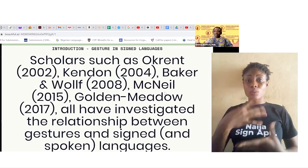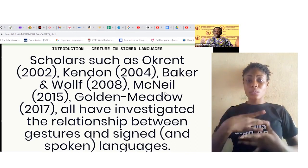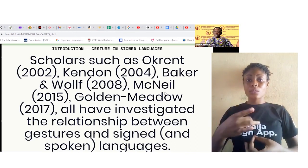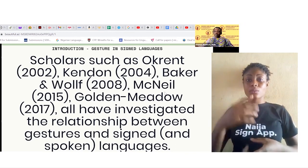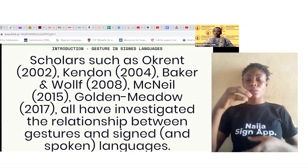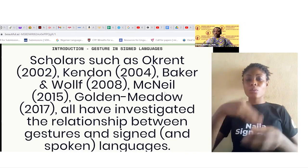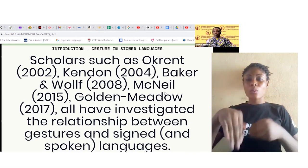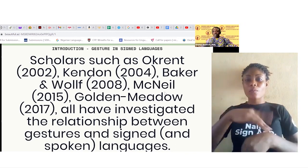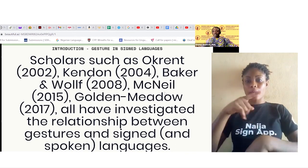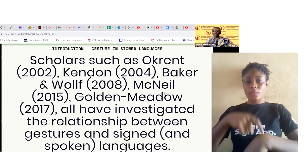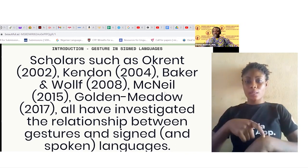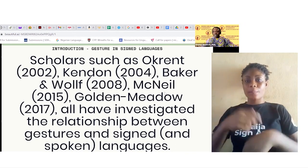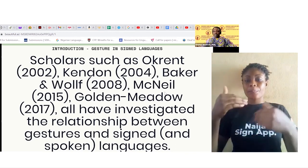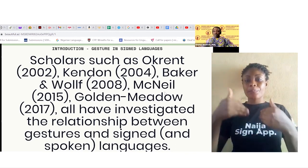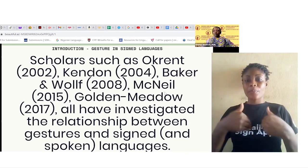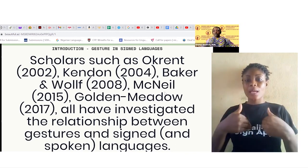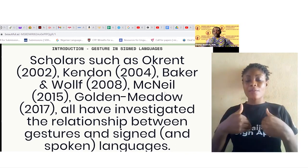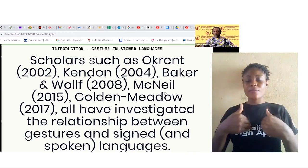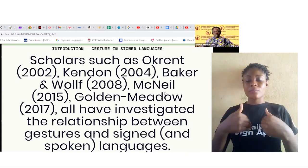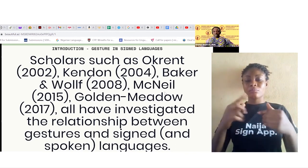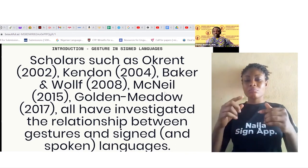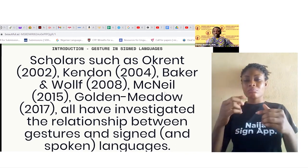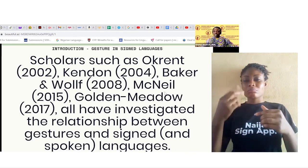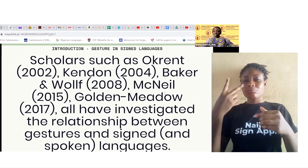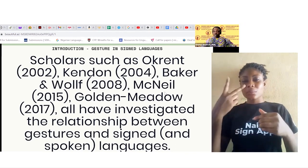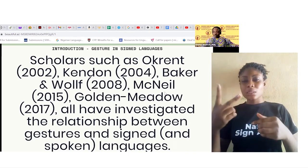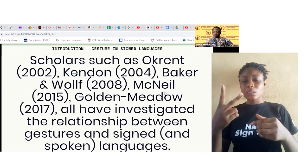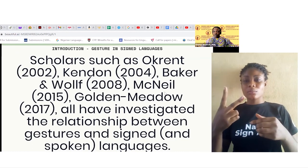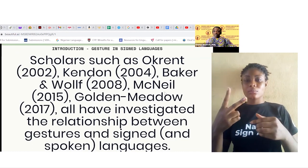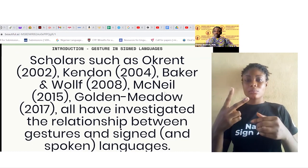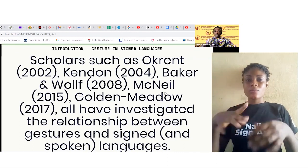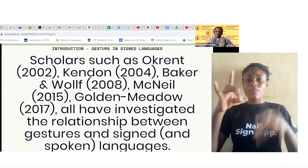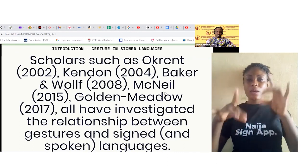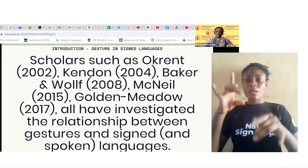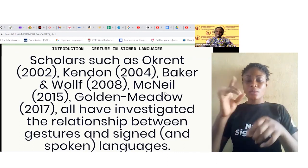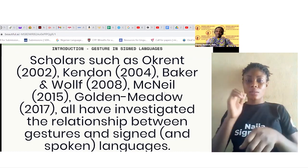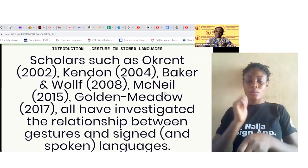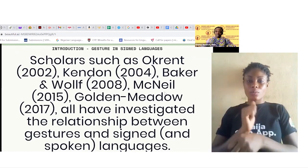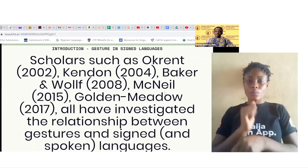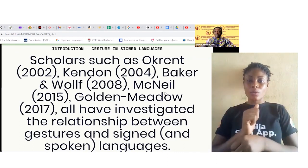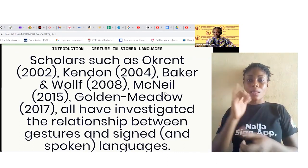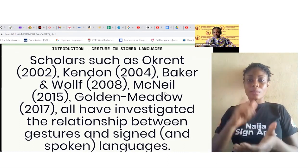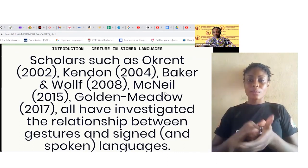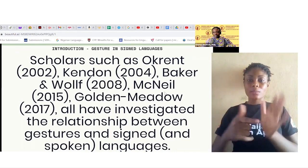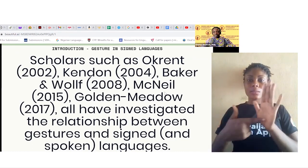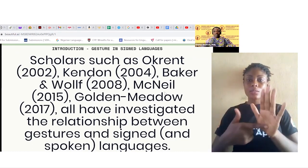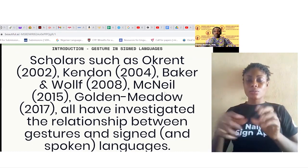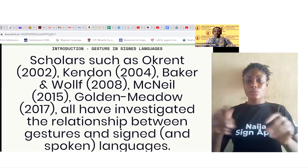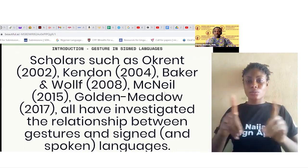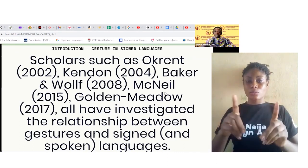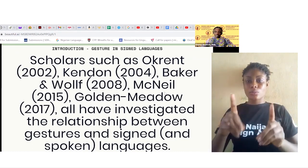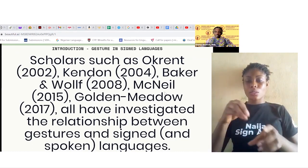leaned towards finding the work that gestures do in sign languages vis-a-vis in spoken languages